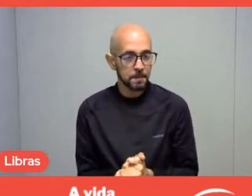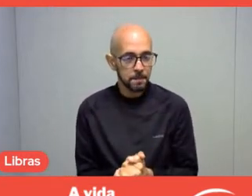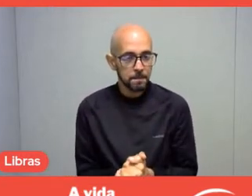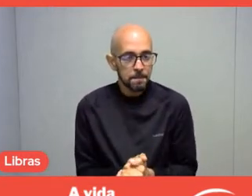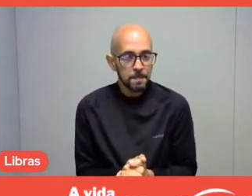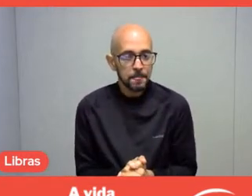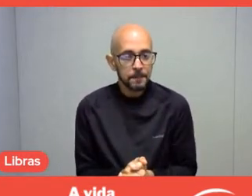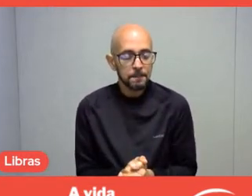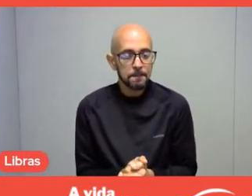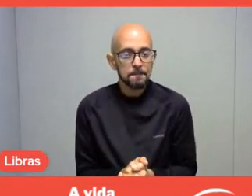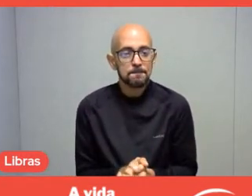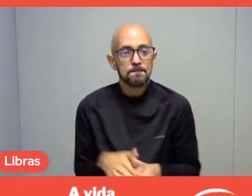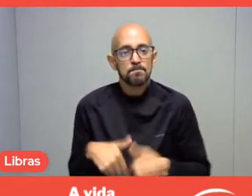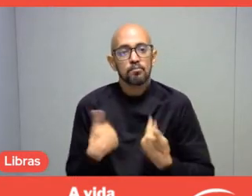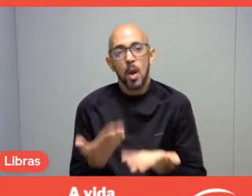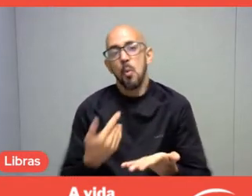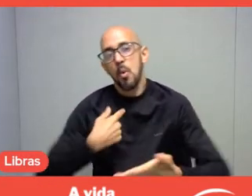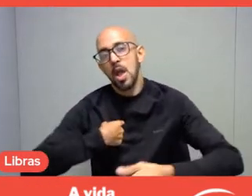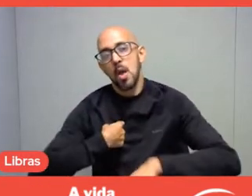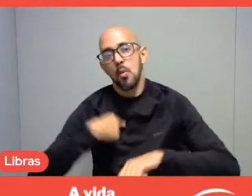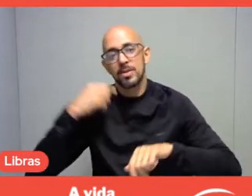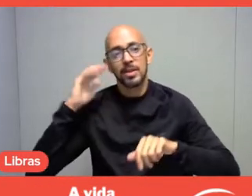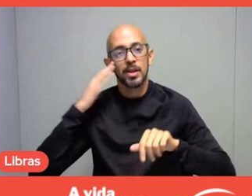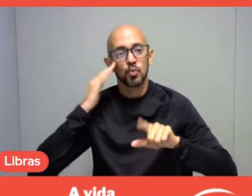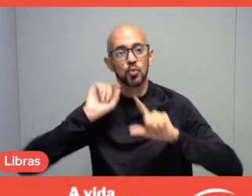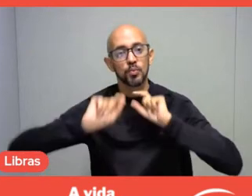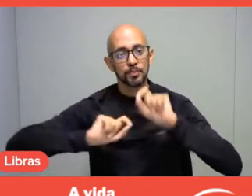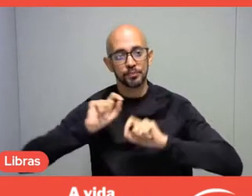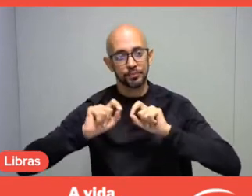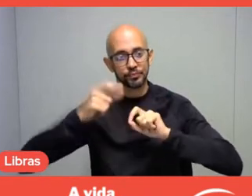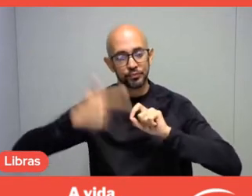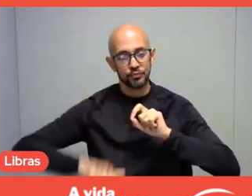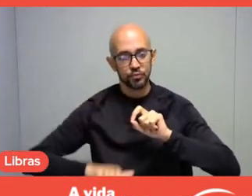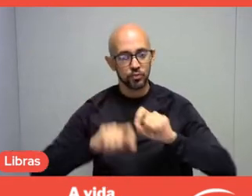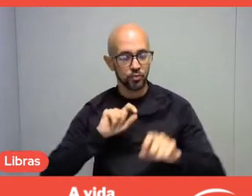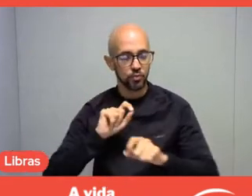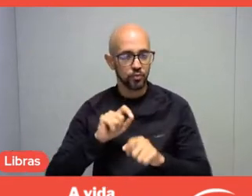So, I consider that... And then, once again, referring to Márcia's speech again,